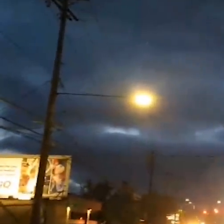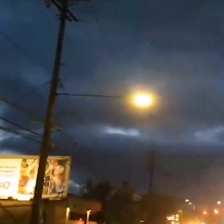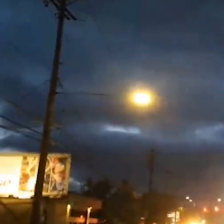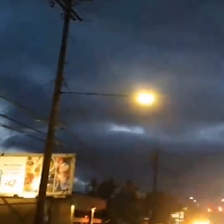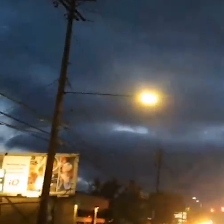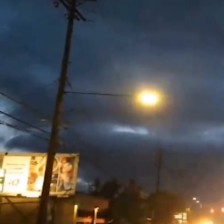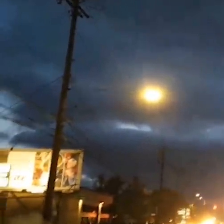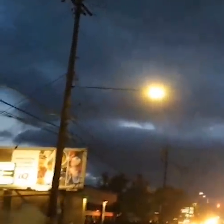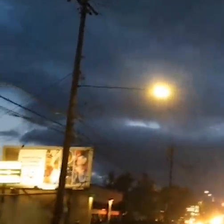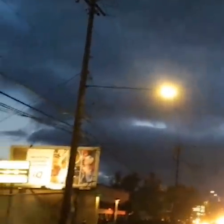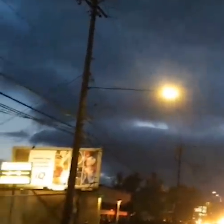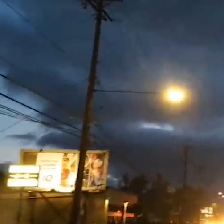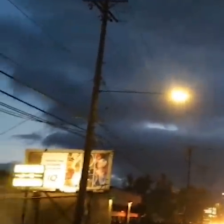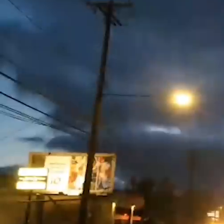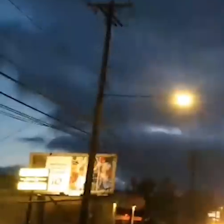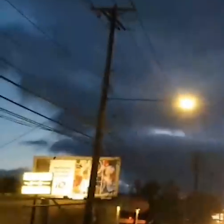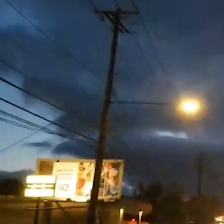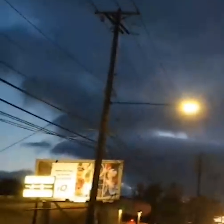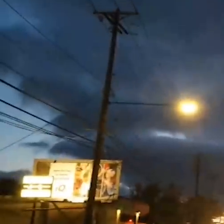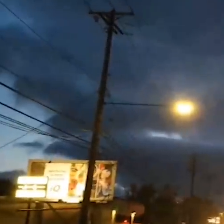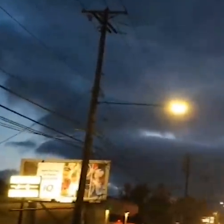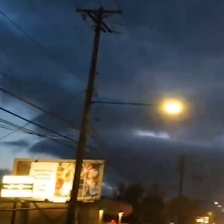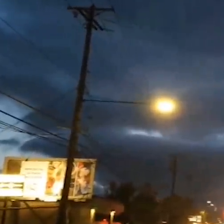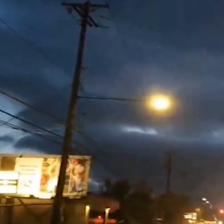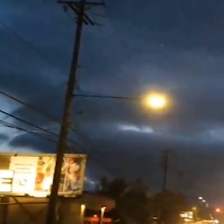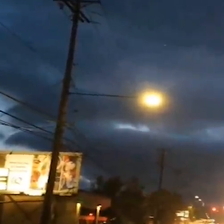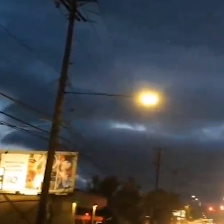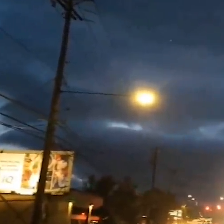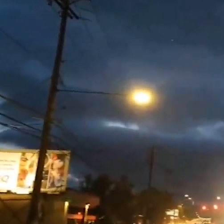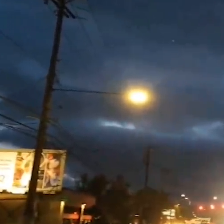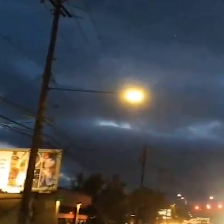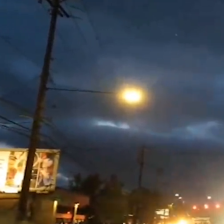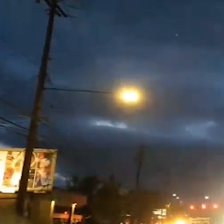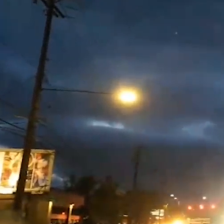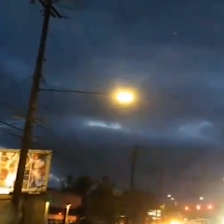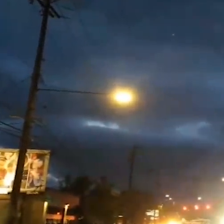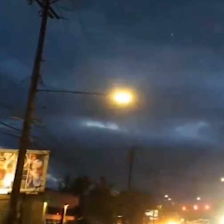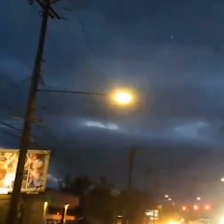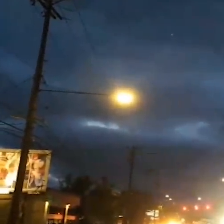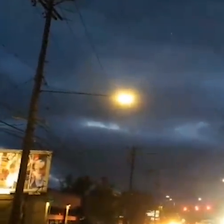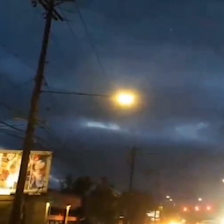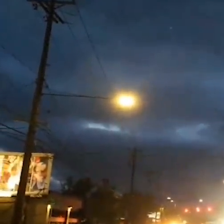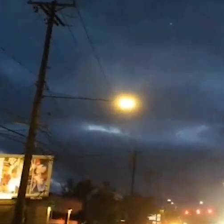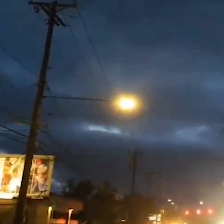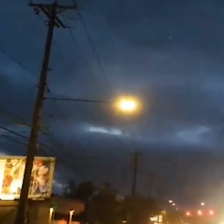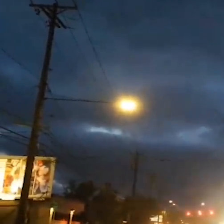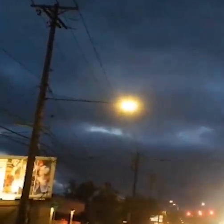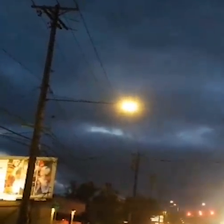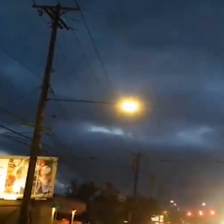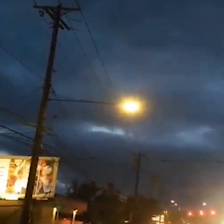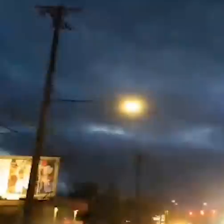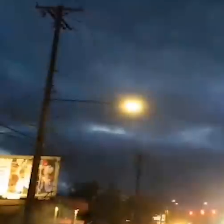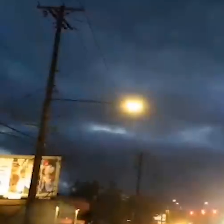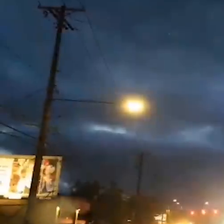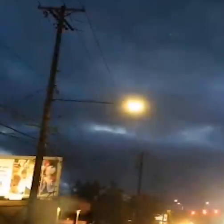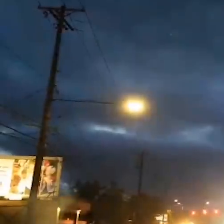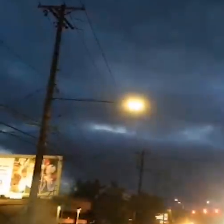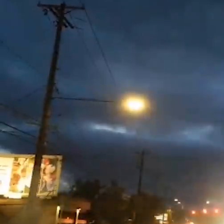We had some officers as did the state police injured by projectiles. Lasers shined in officers and troopers eyes